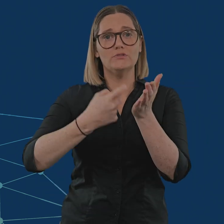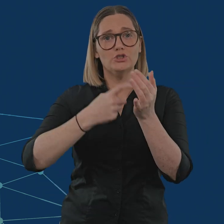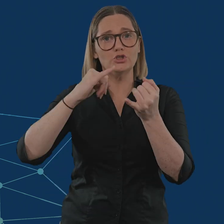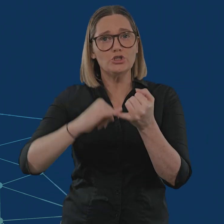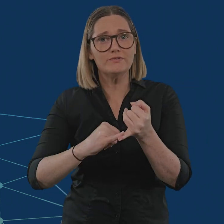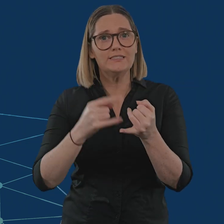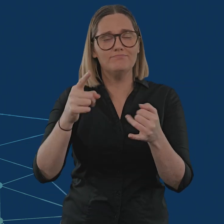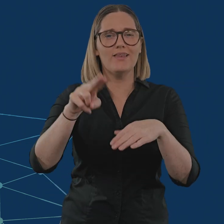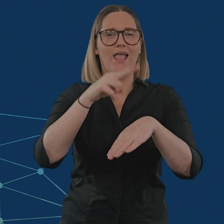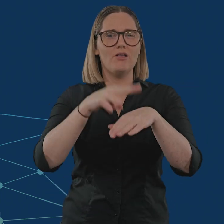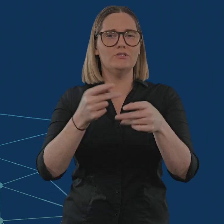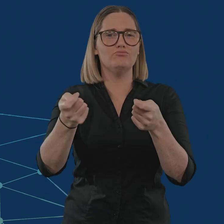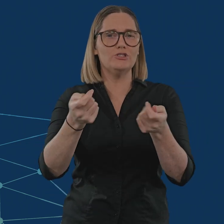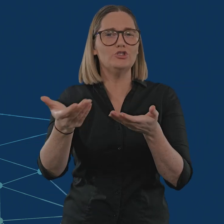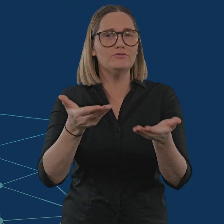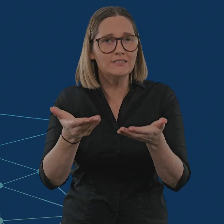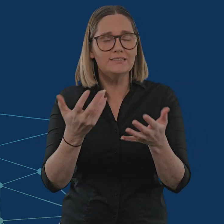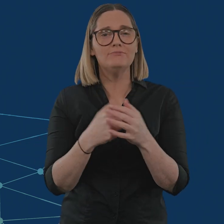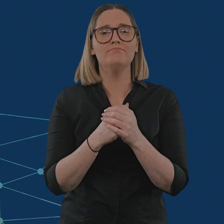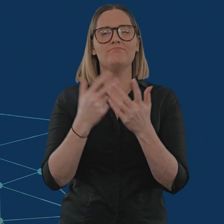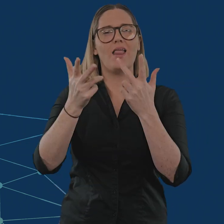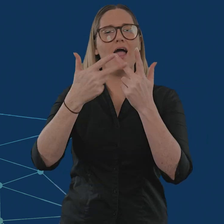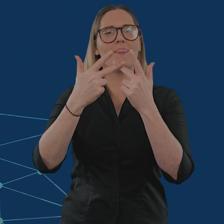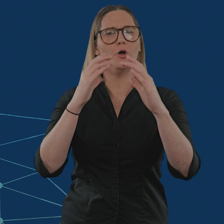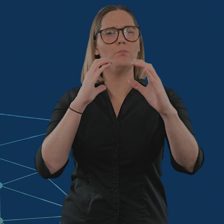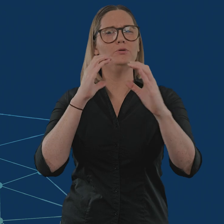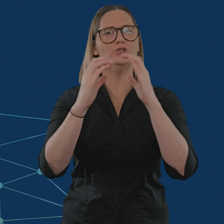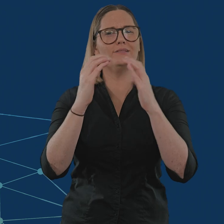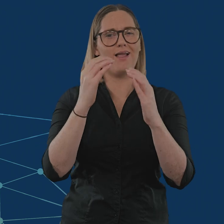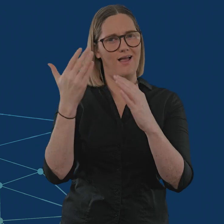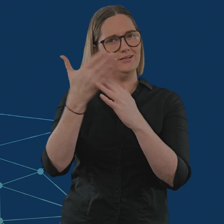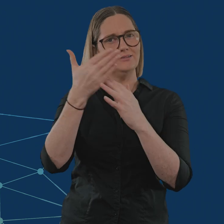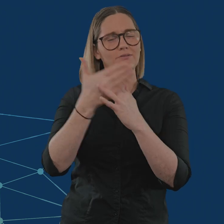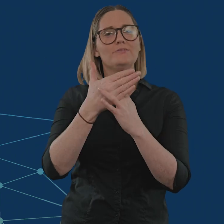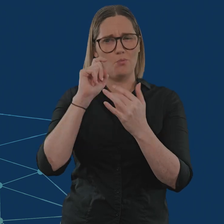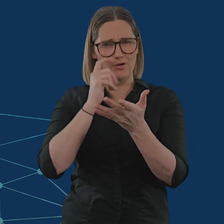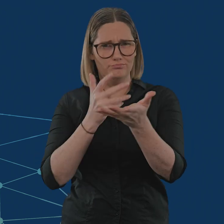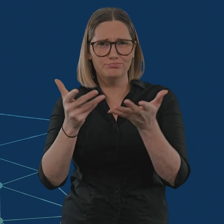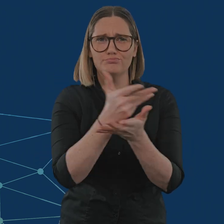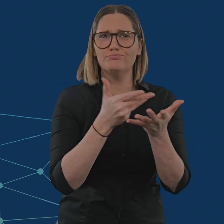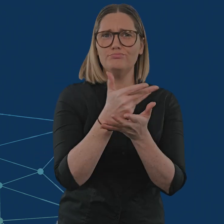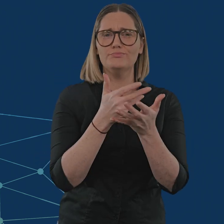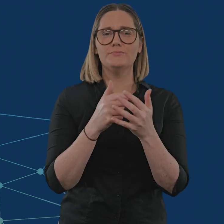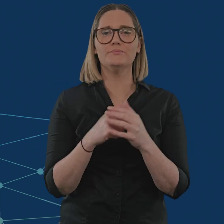National Relay Service and broader communications accessibility issues.